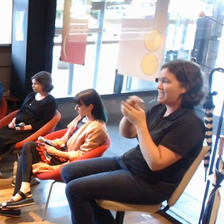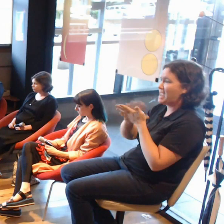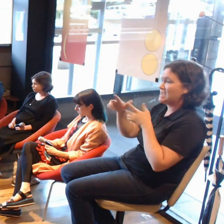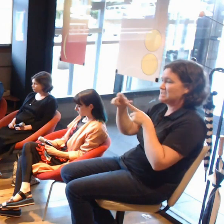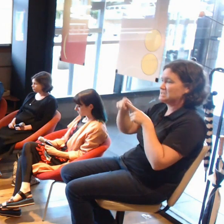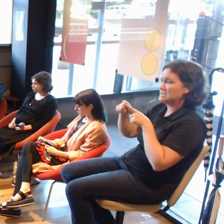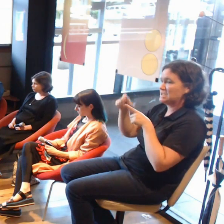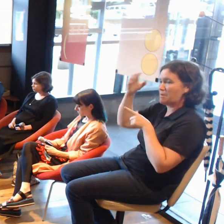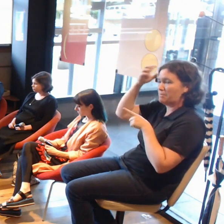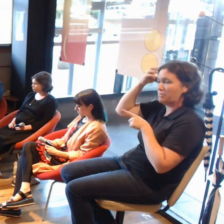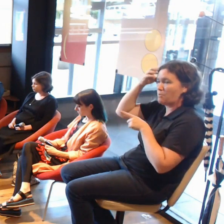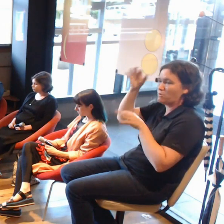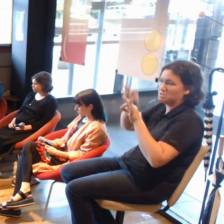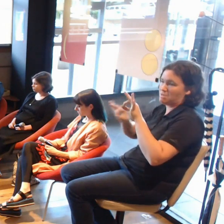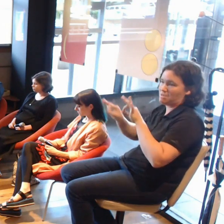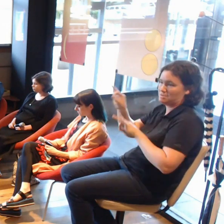And I think she's in the middle of writing her PhD. Halfway through.